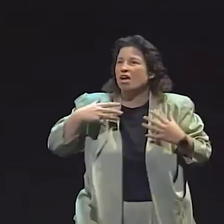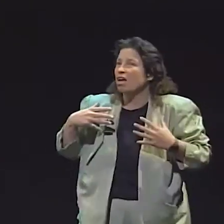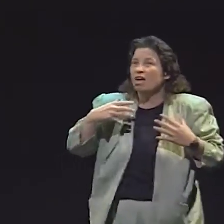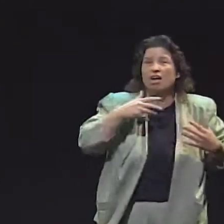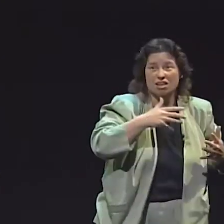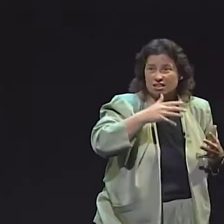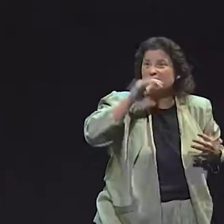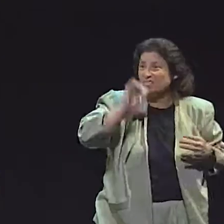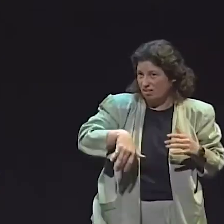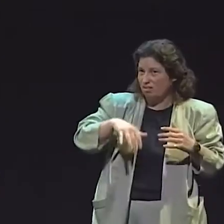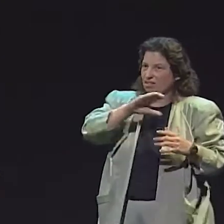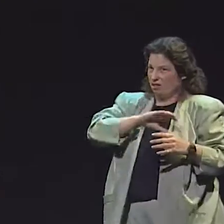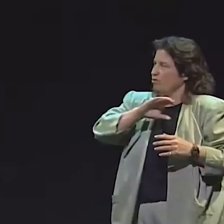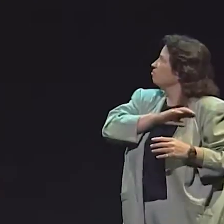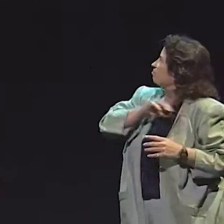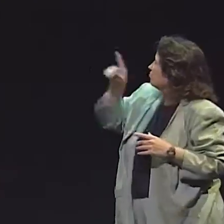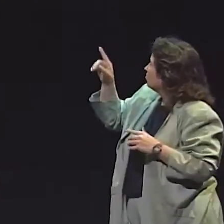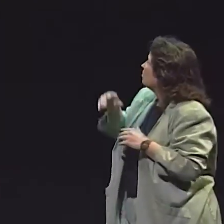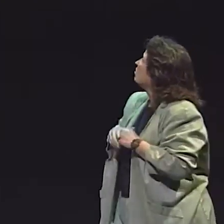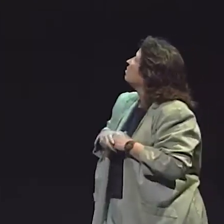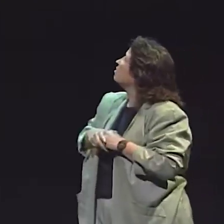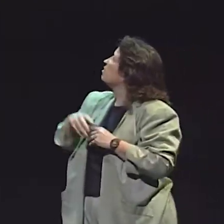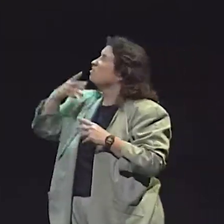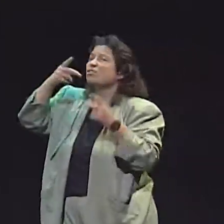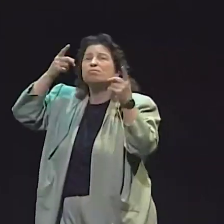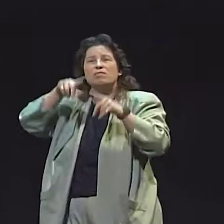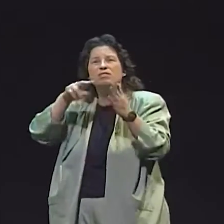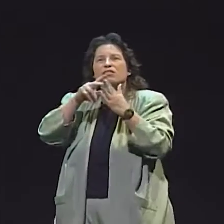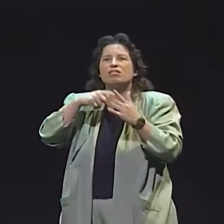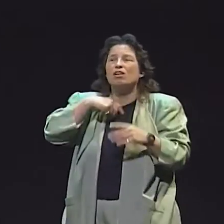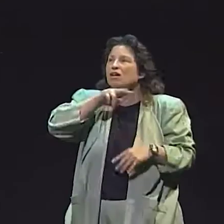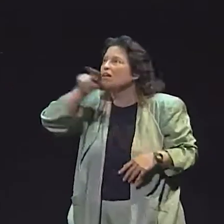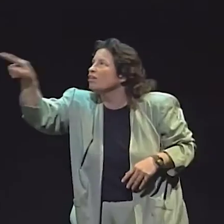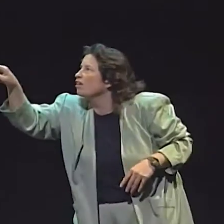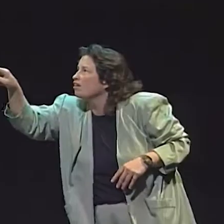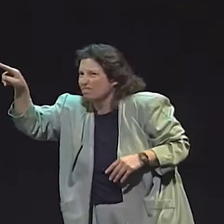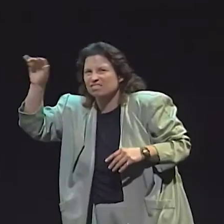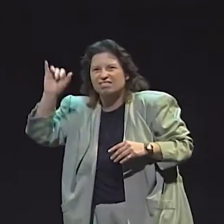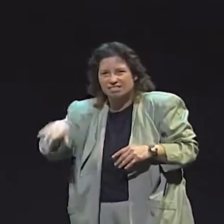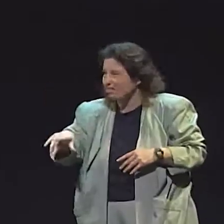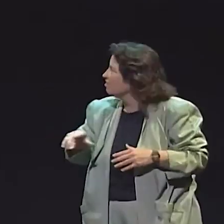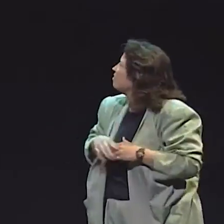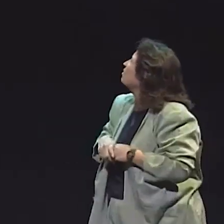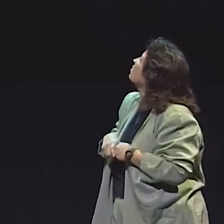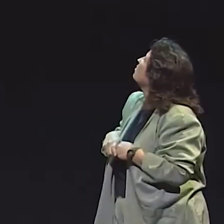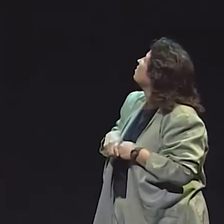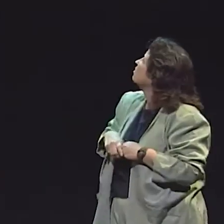WHEN I TALK ABOUT ROLE SHIFTS, WE'RE TALKING ABOUT THE MOVEMENT OF THE SHOULDERS AND THE BODY AND THE EYES